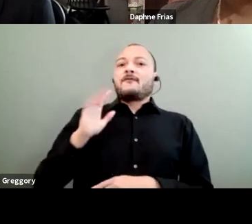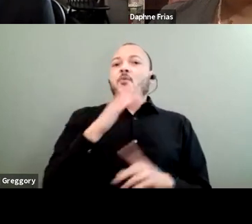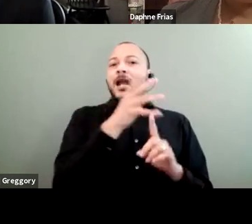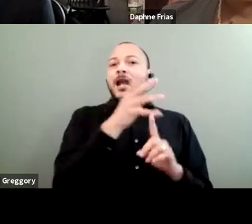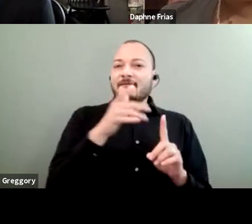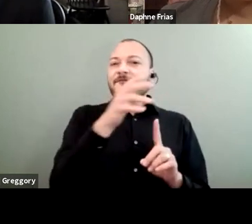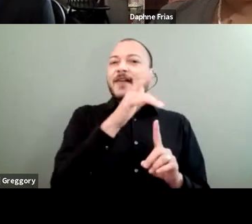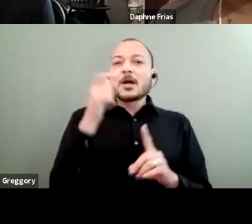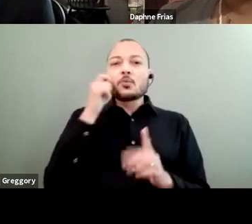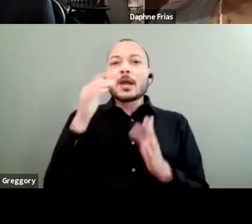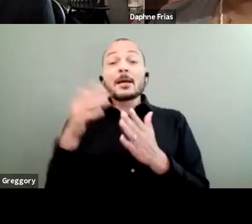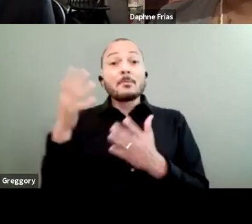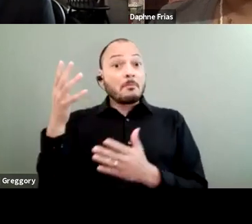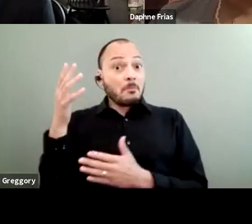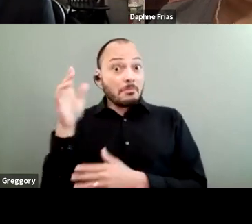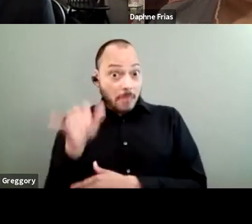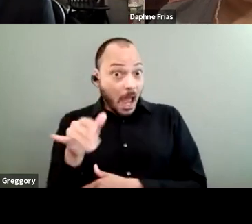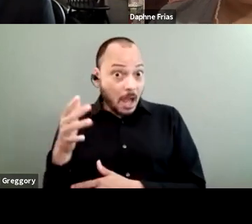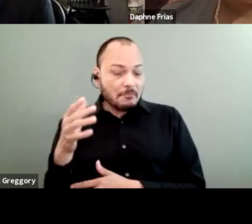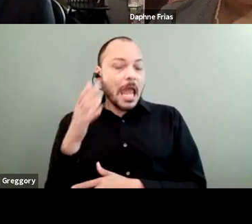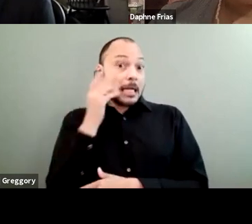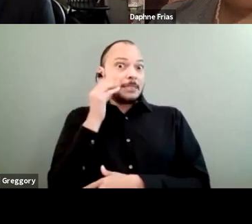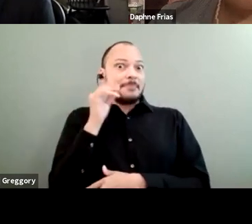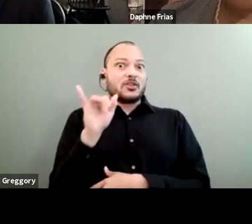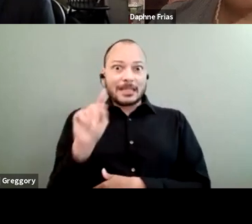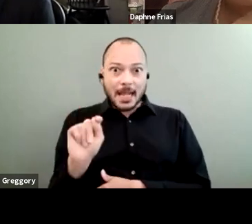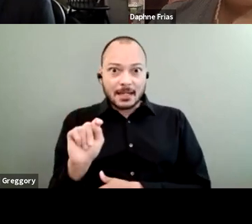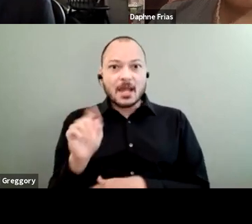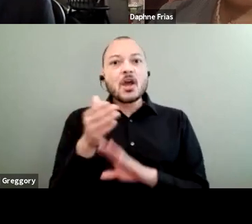until I went to a predominantly white institution for high school.